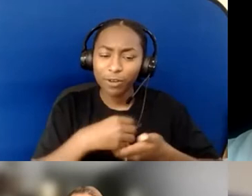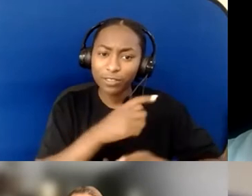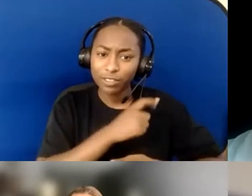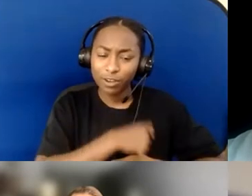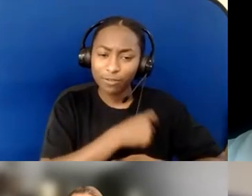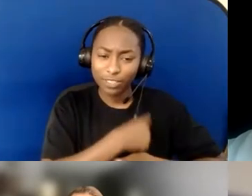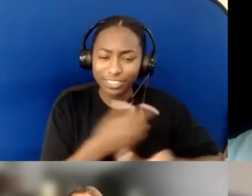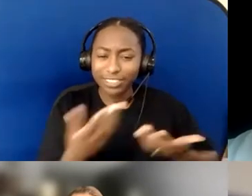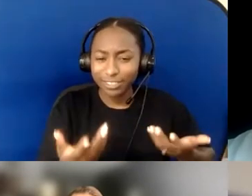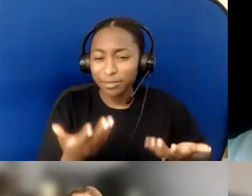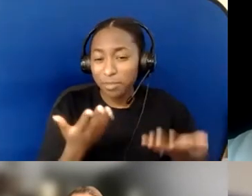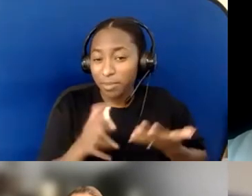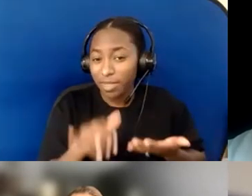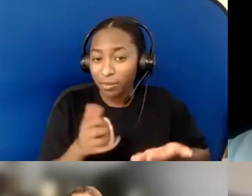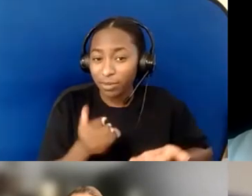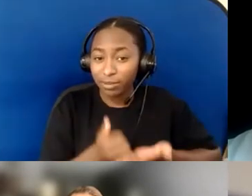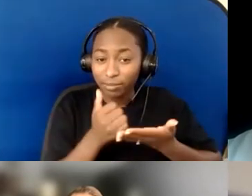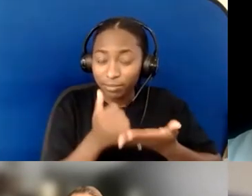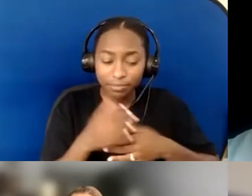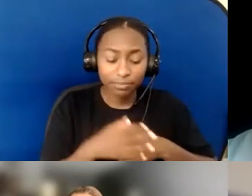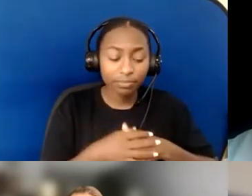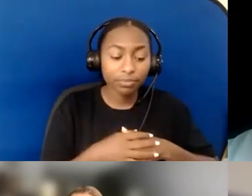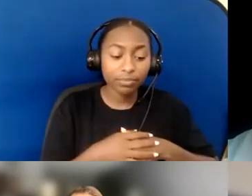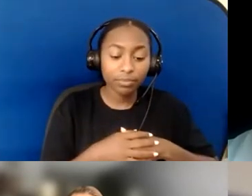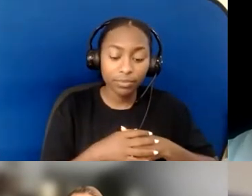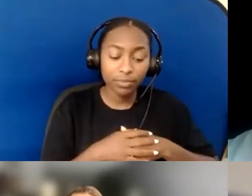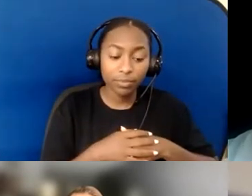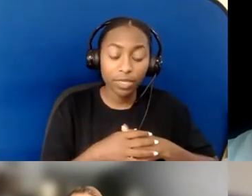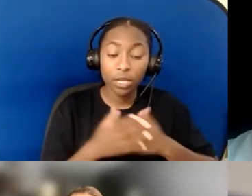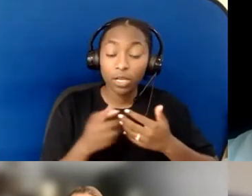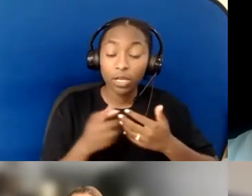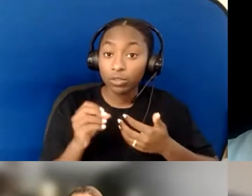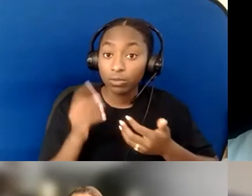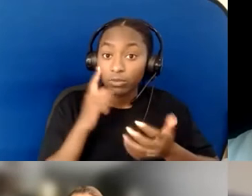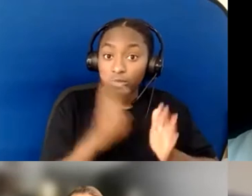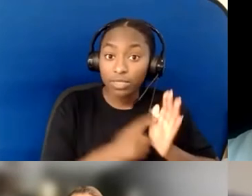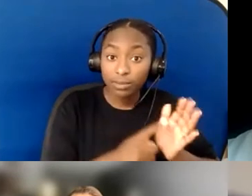the "how I do it"— is if there are people who are using wheelchairs or have visible disabilities